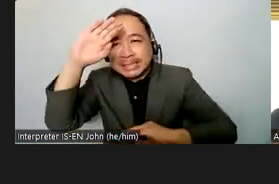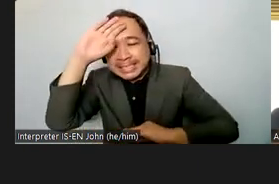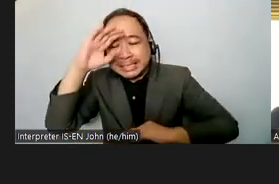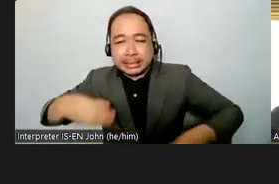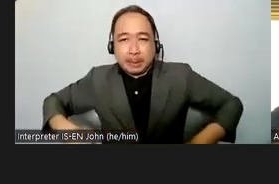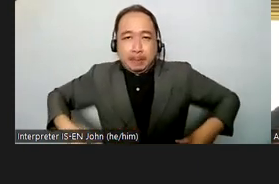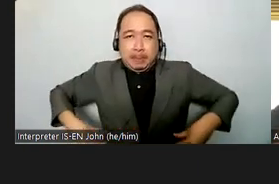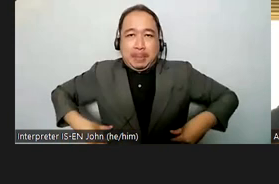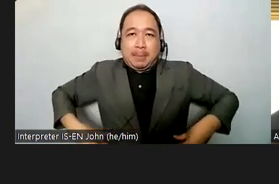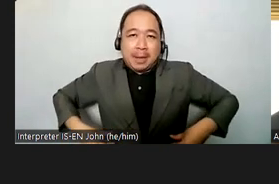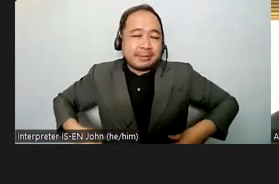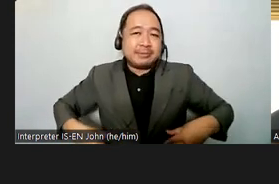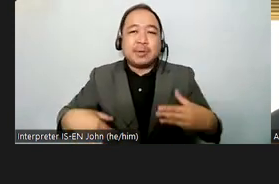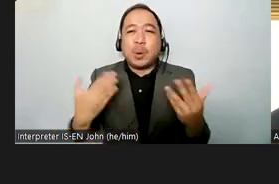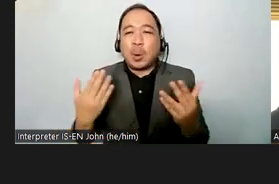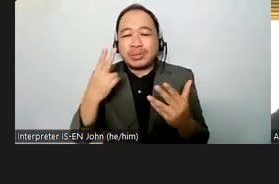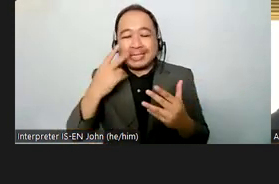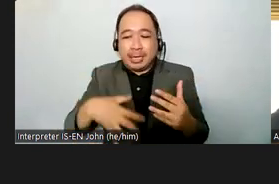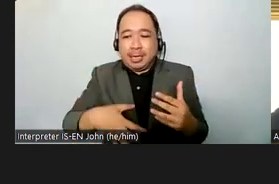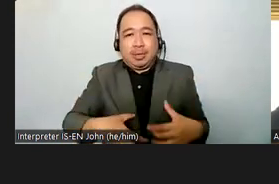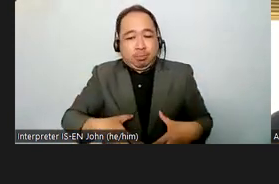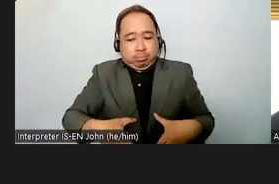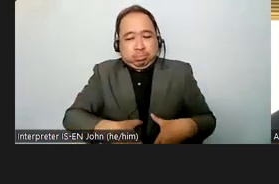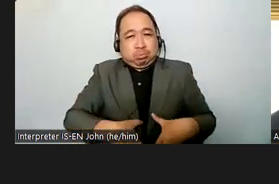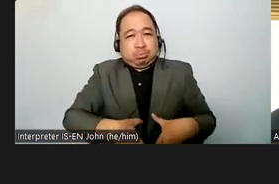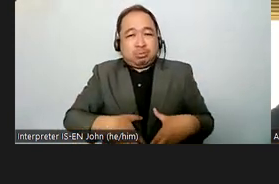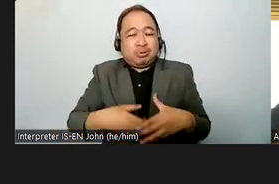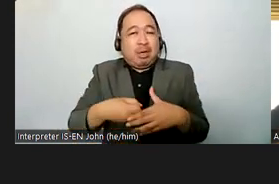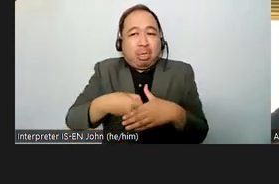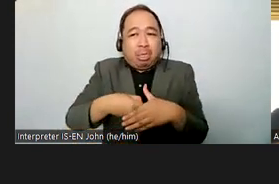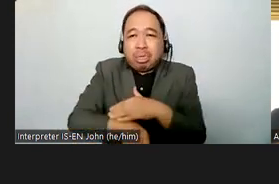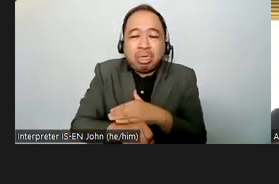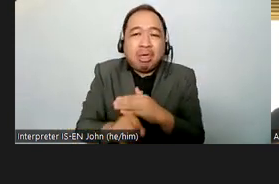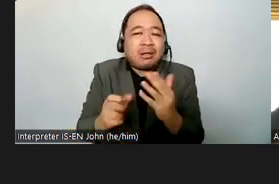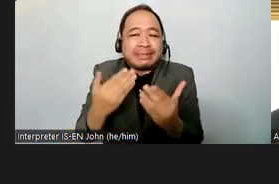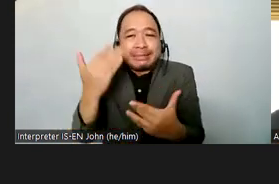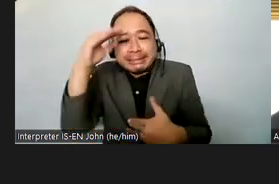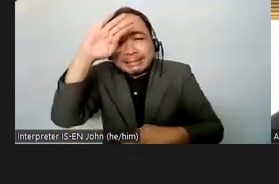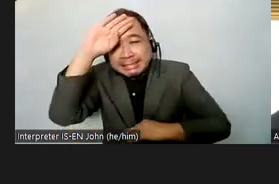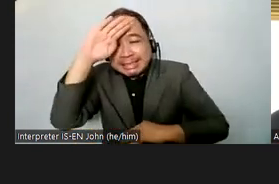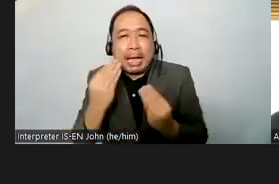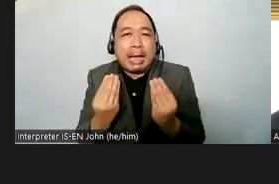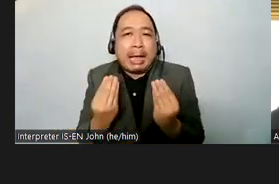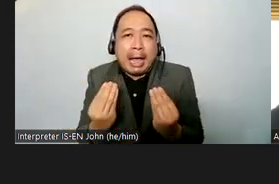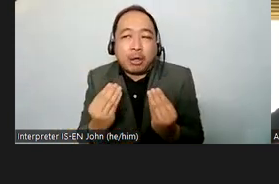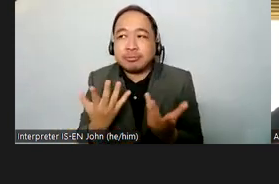sensibility lack of sensibilism sensibilization and lack of information in the families